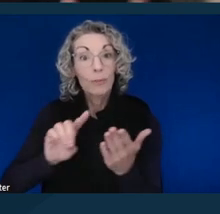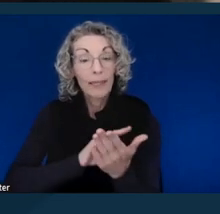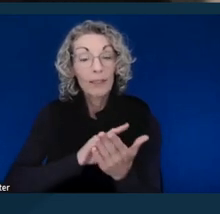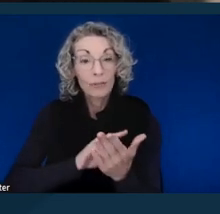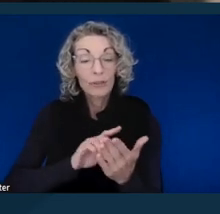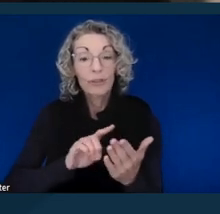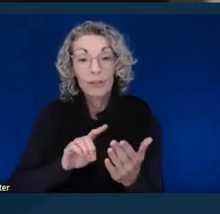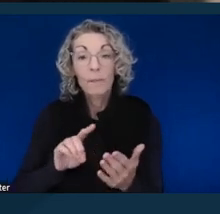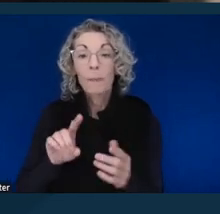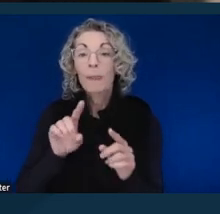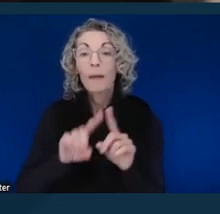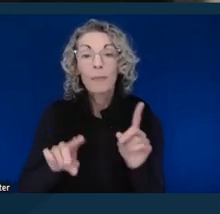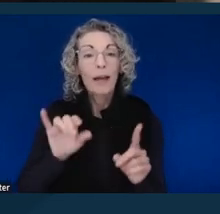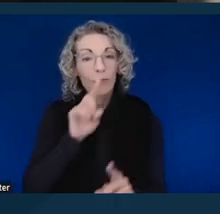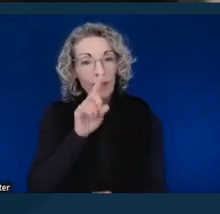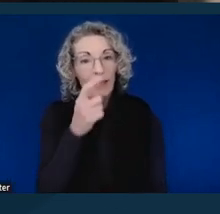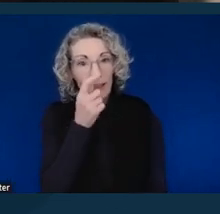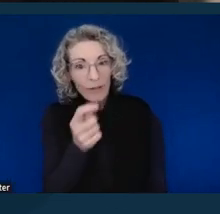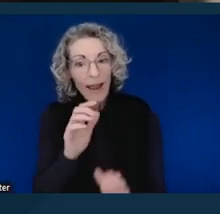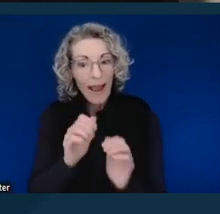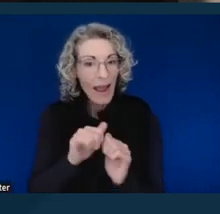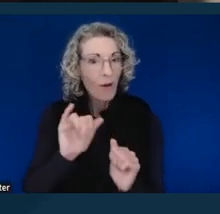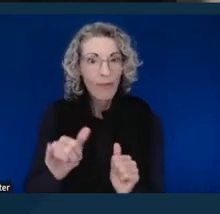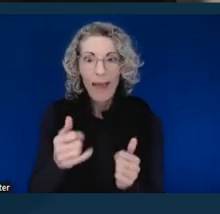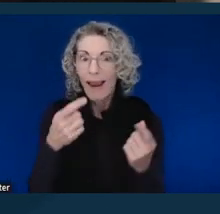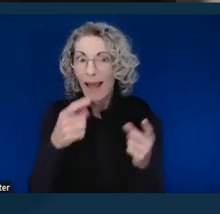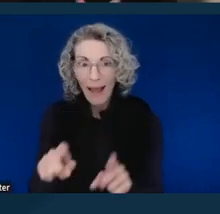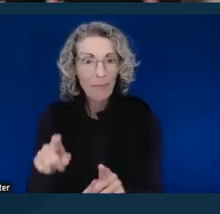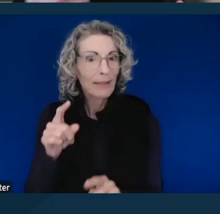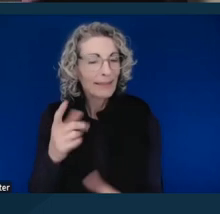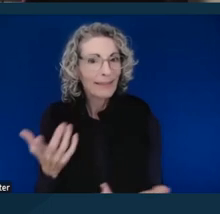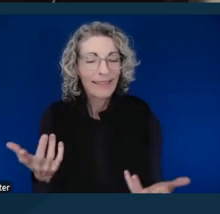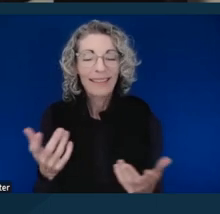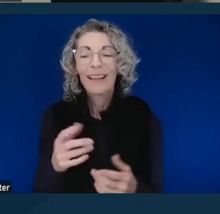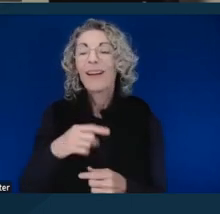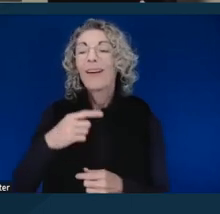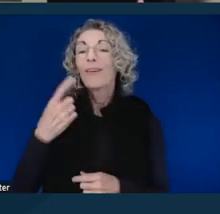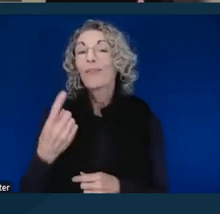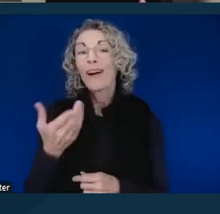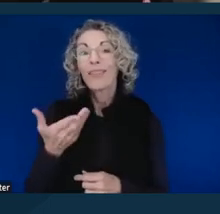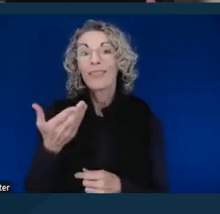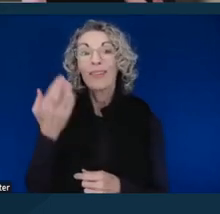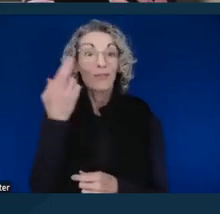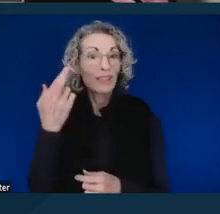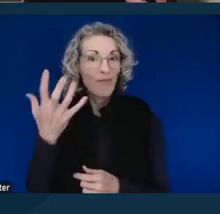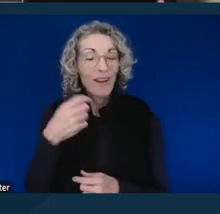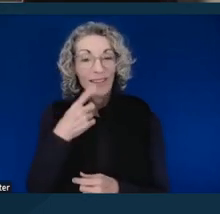but it was really interesting how this all came together. And one of the reasons I want to tell this story is it goes